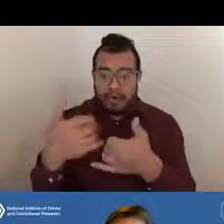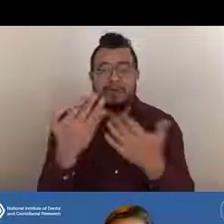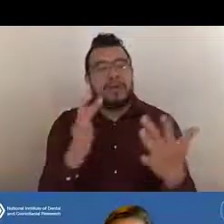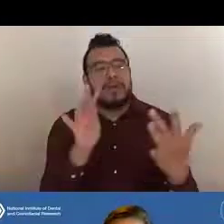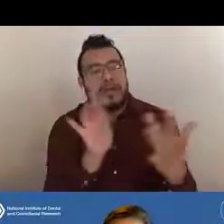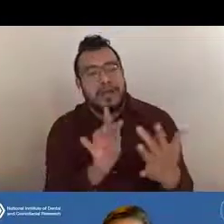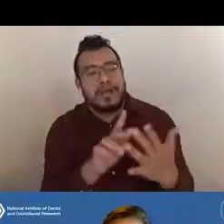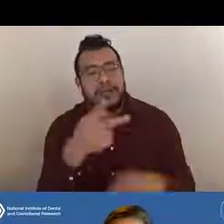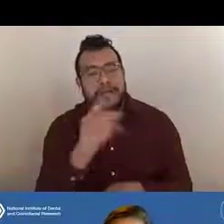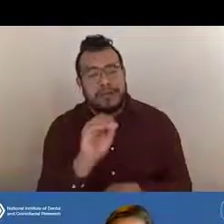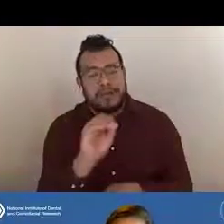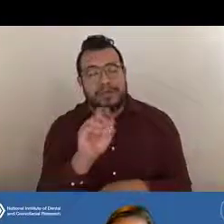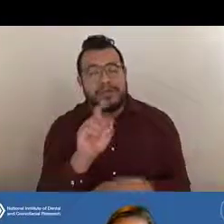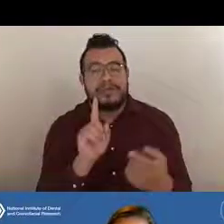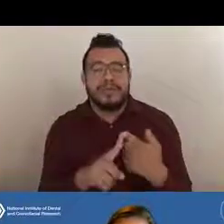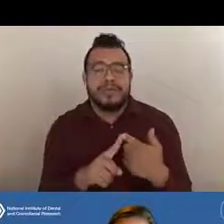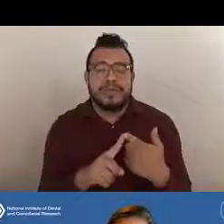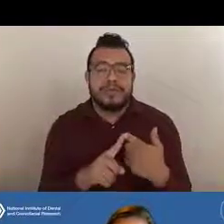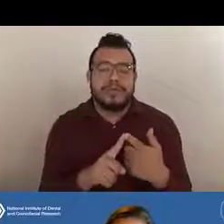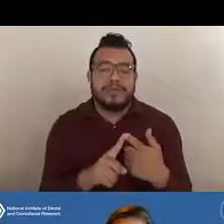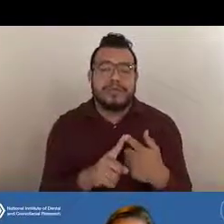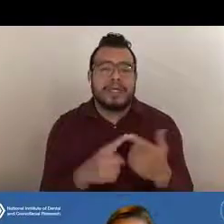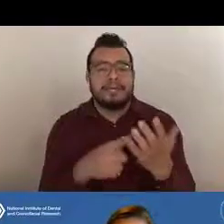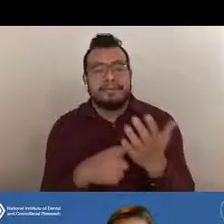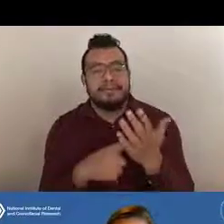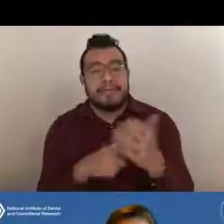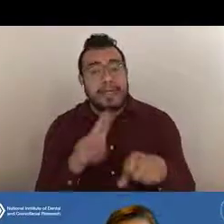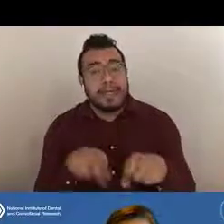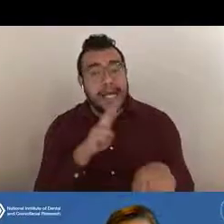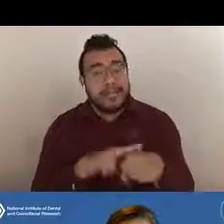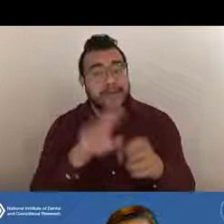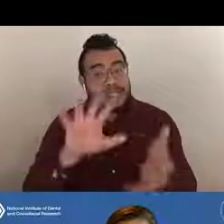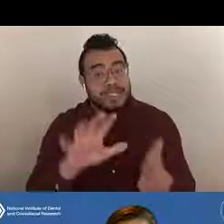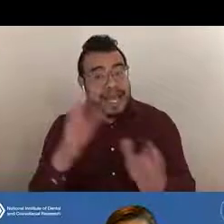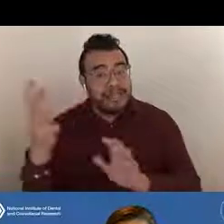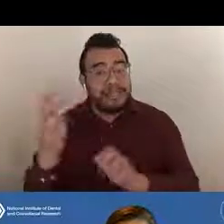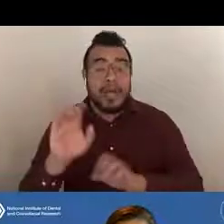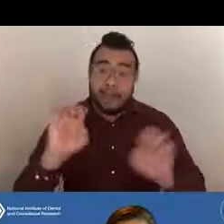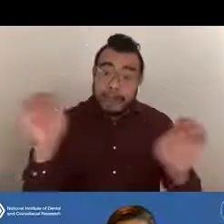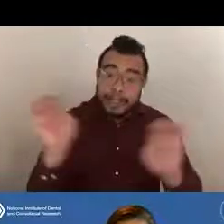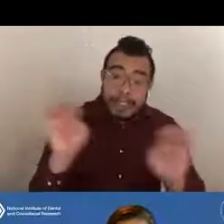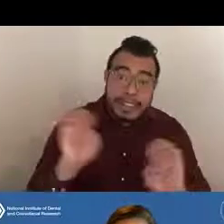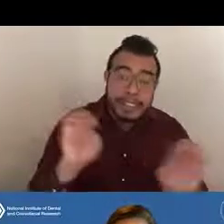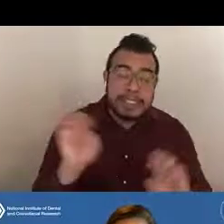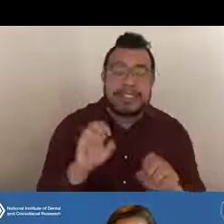to discuss natural disasters or other emergencies that might affect the progress of an award.